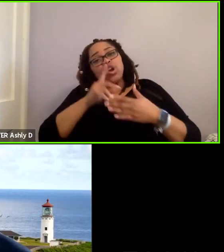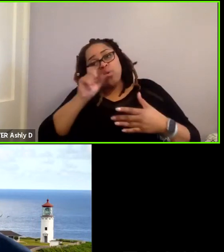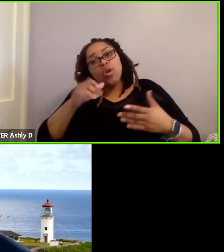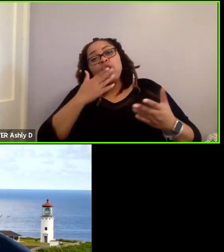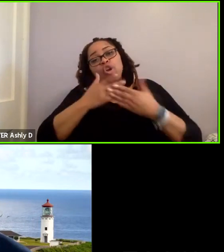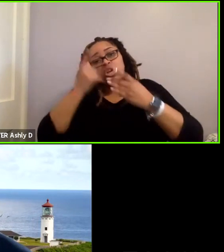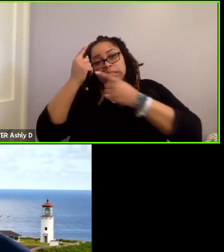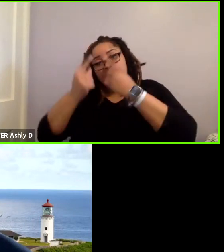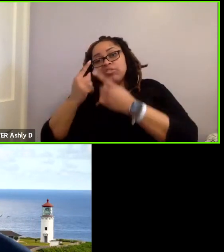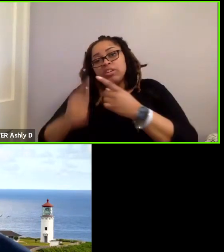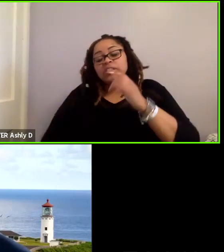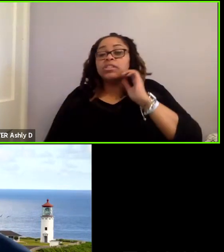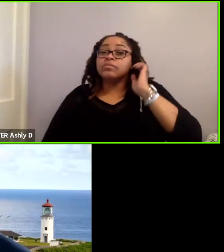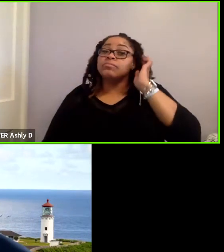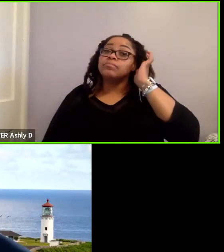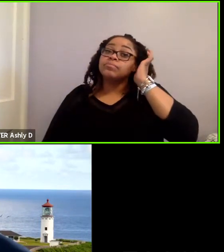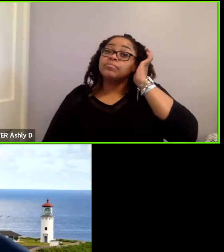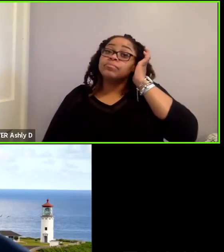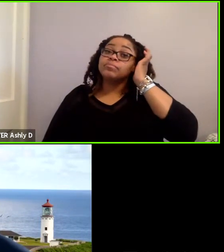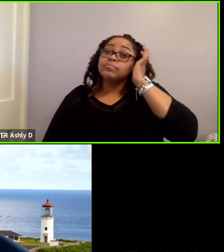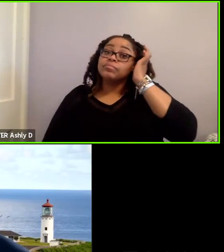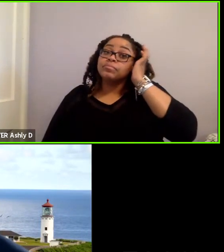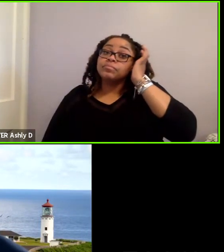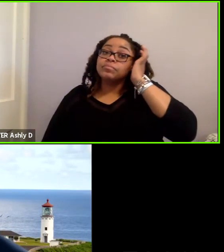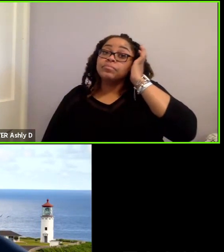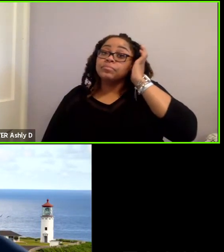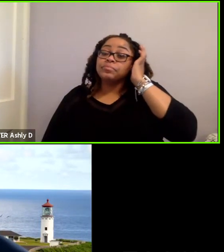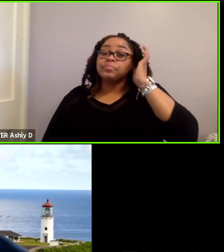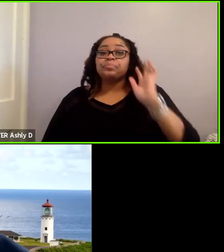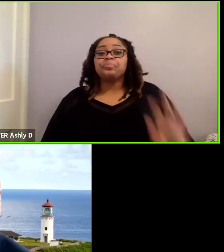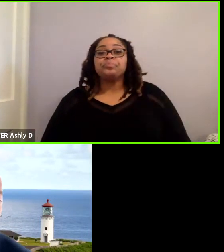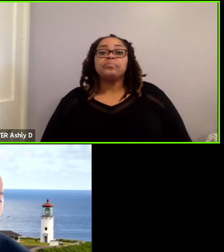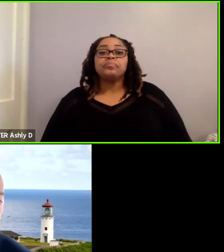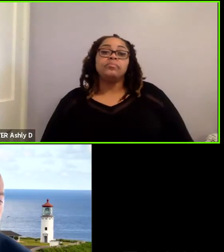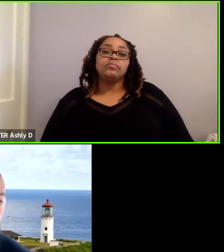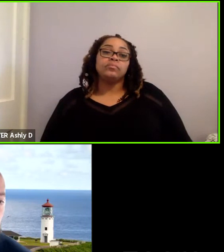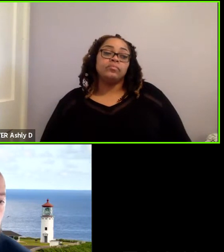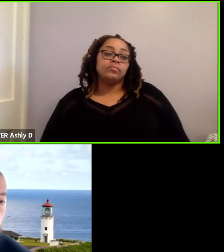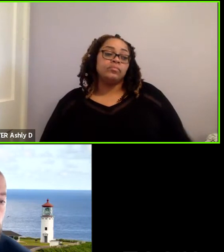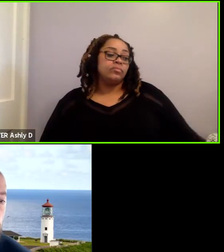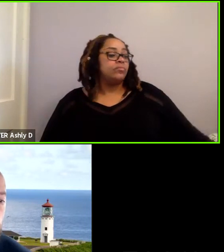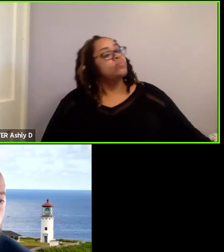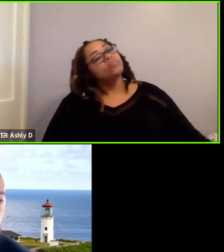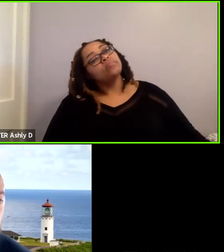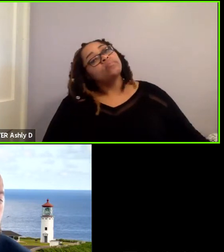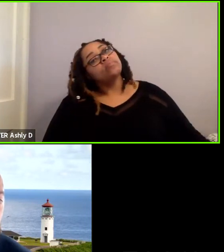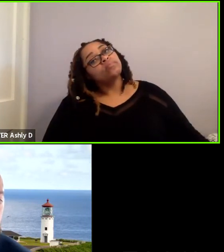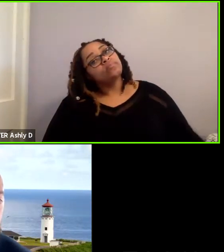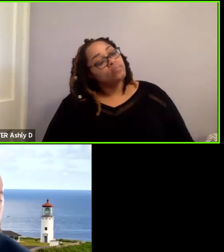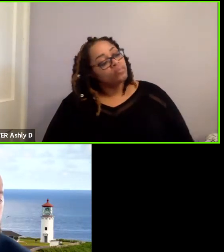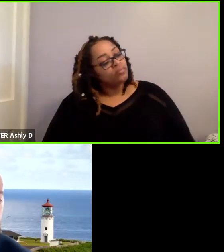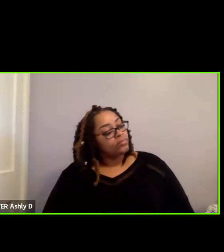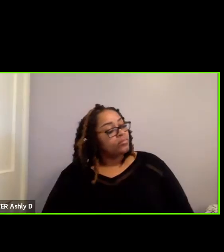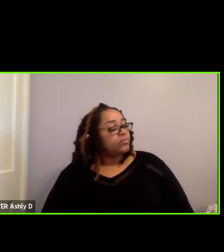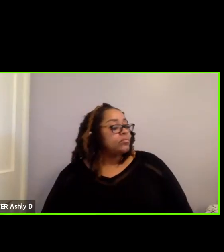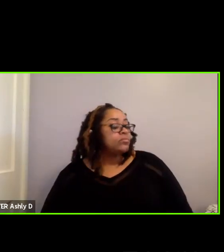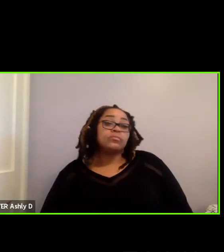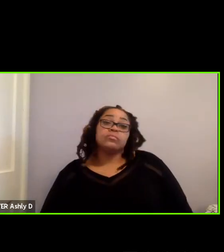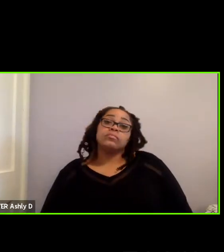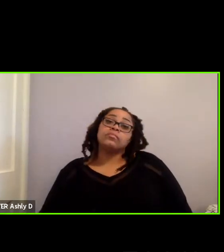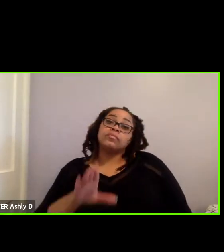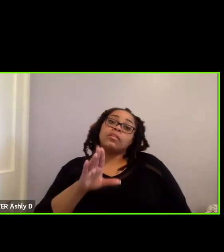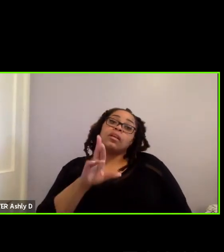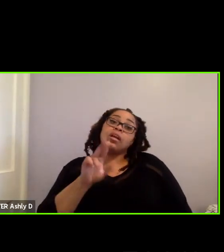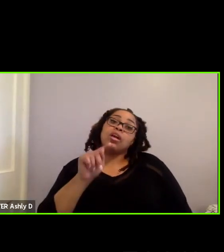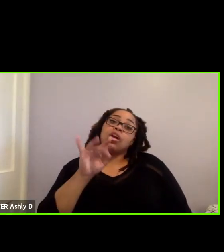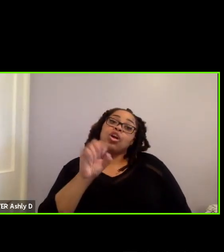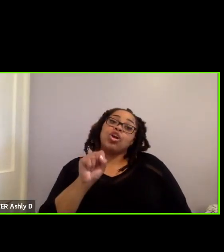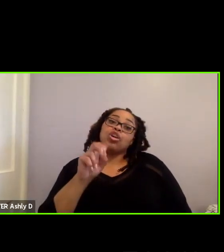Thank you. Curtis N., and then William H. Curtis.